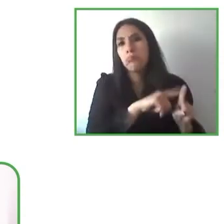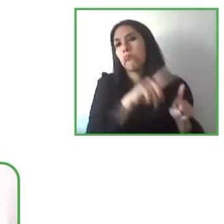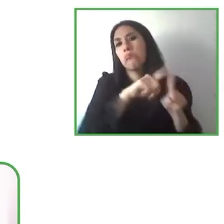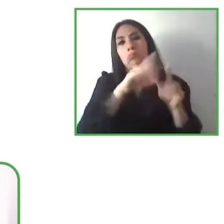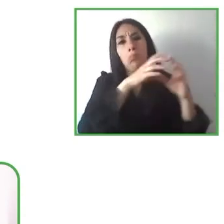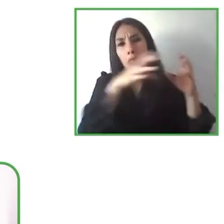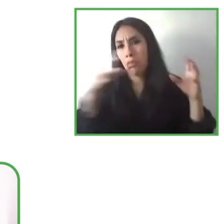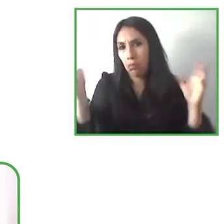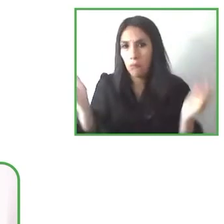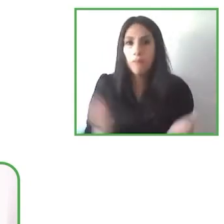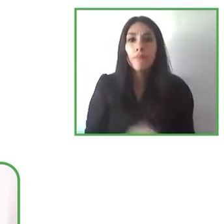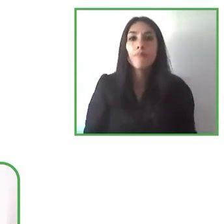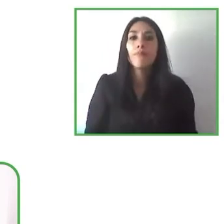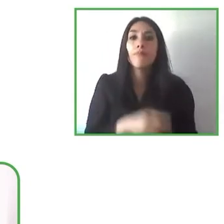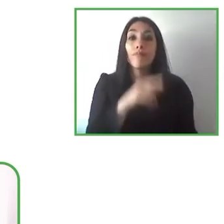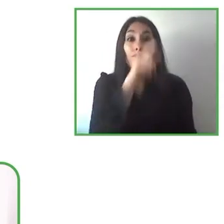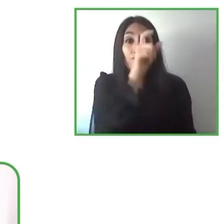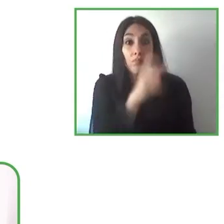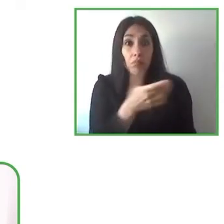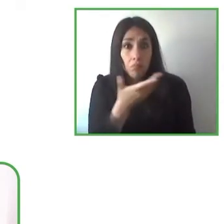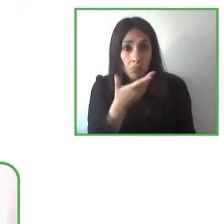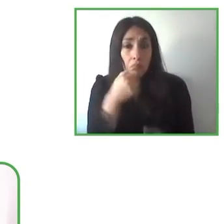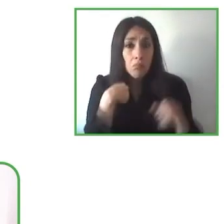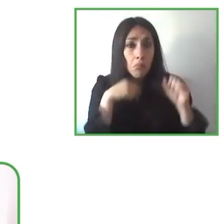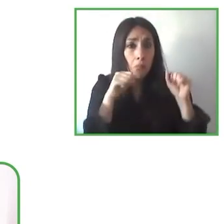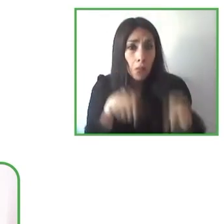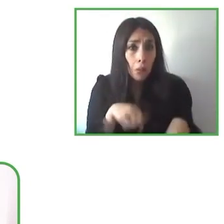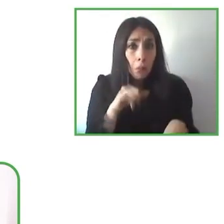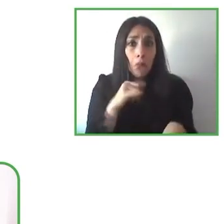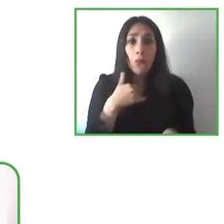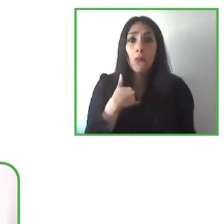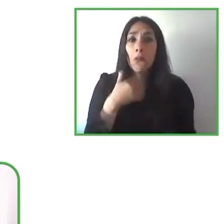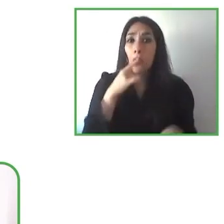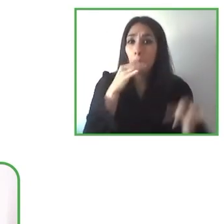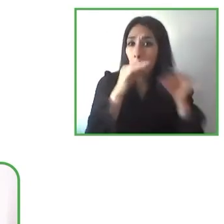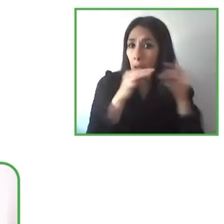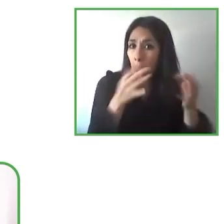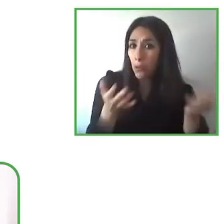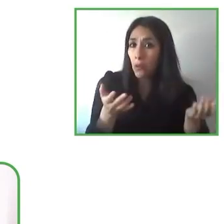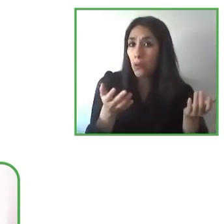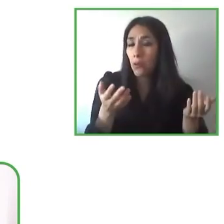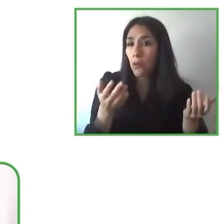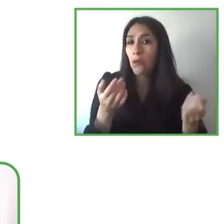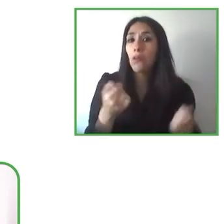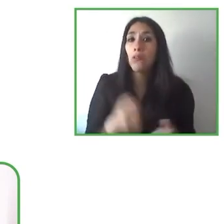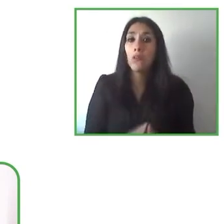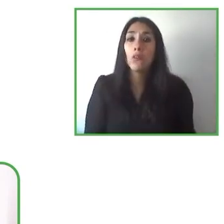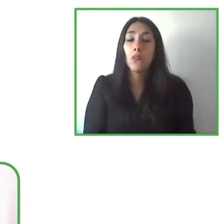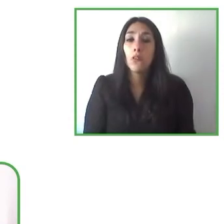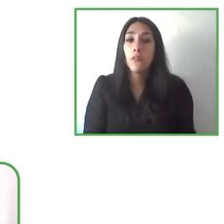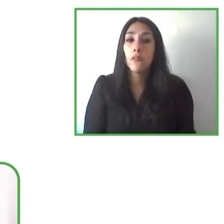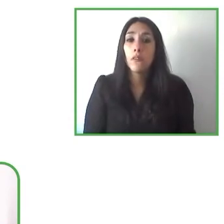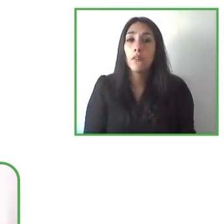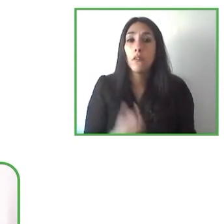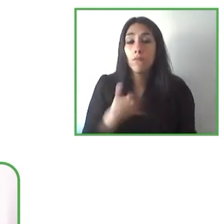Thank you so much. I think, I wanted to contribute with the last reflection using